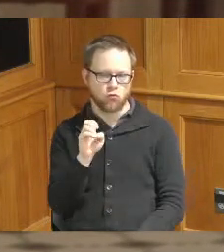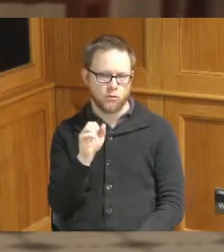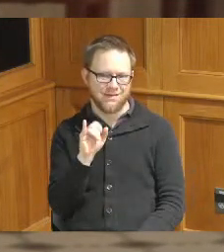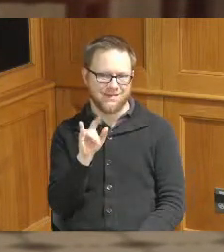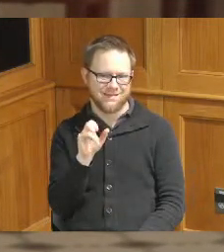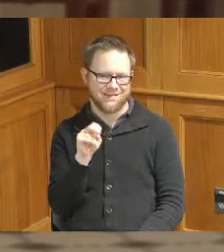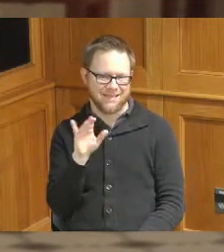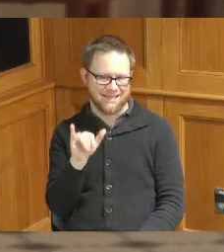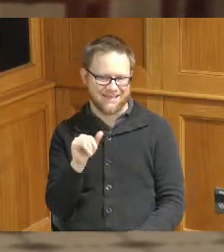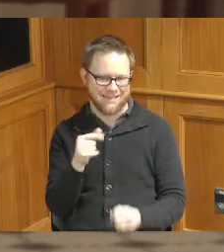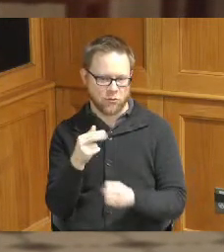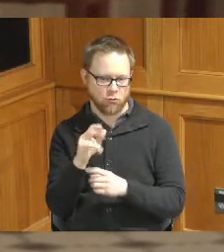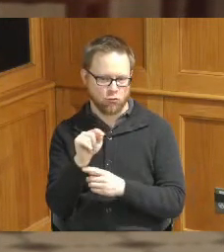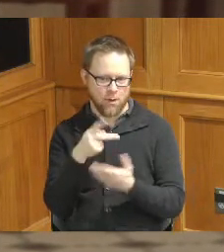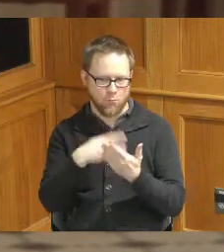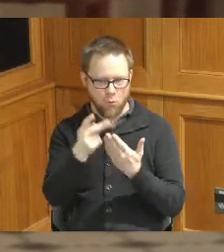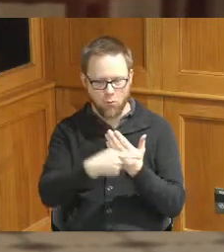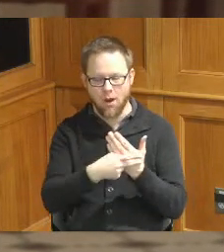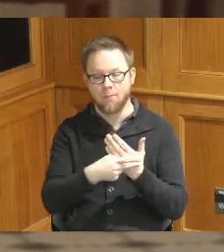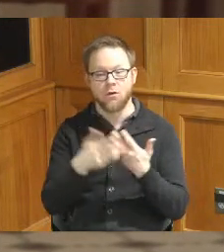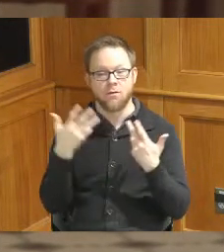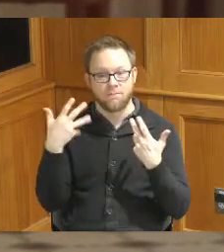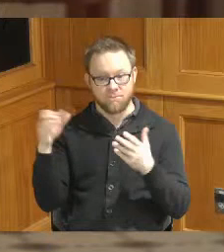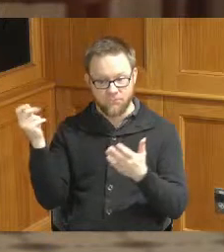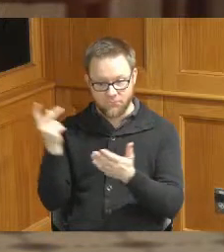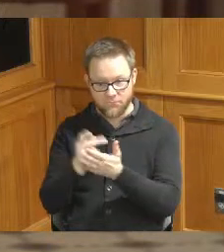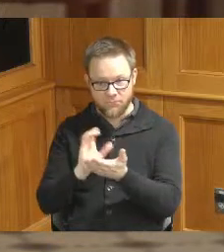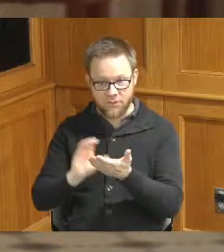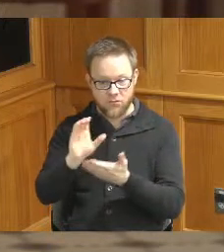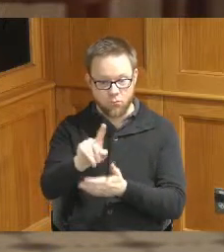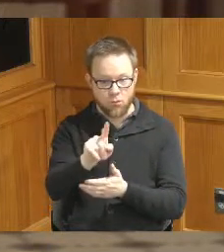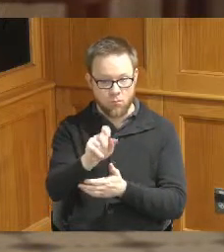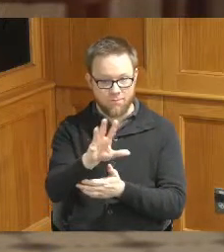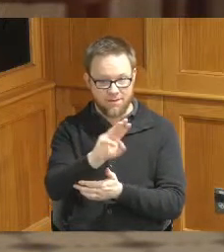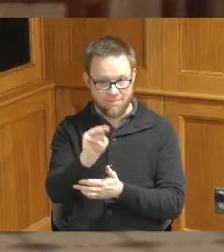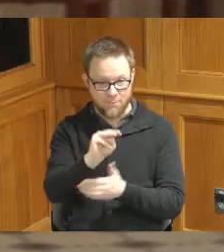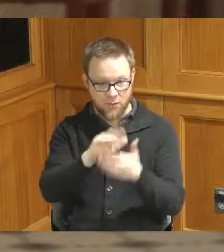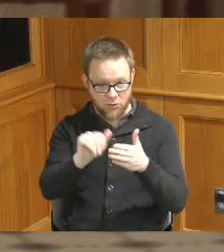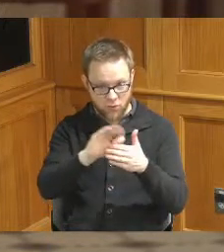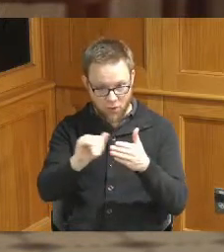Board allocated one and a half million for youth resiliency Grant programs to provide funding to